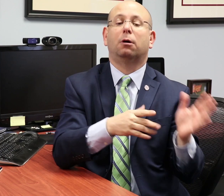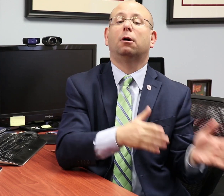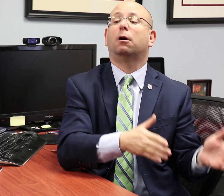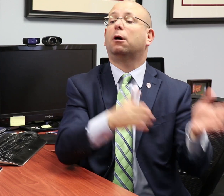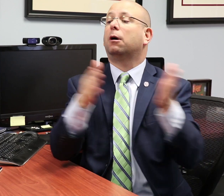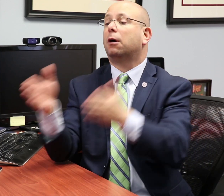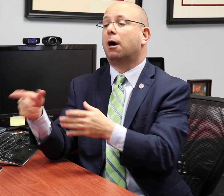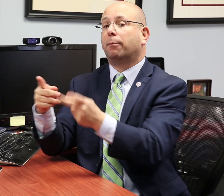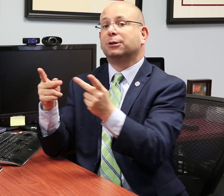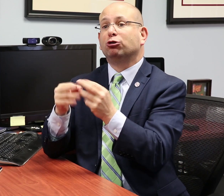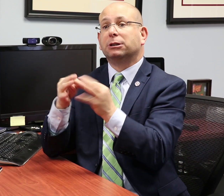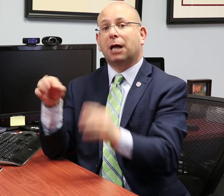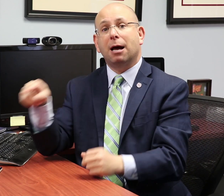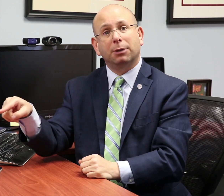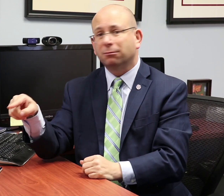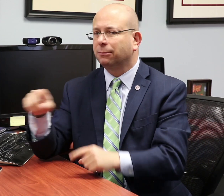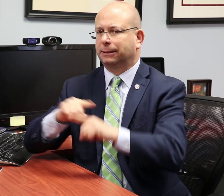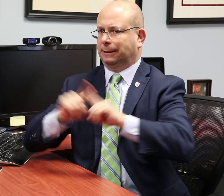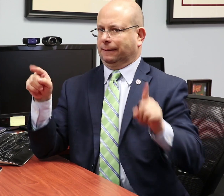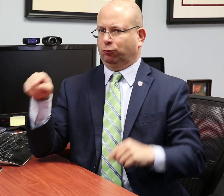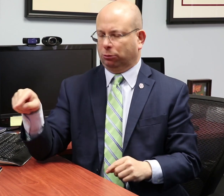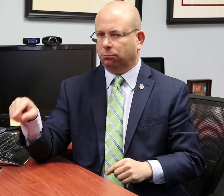Position statements are different.